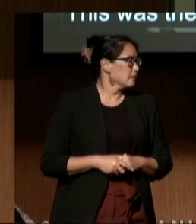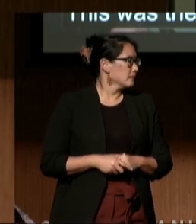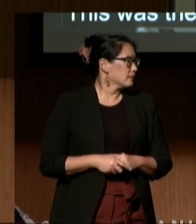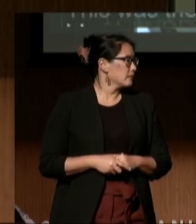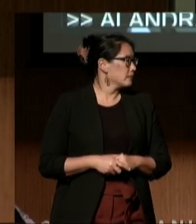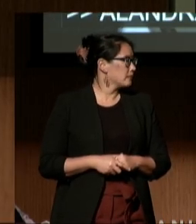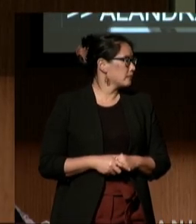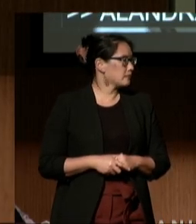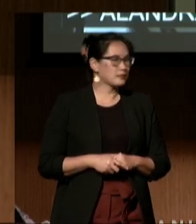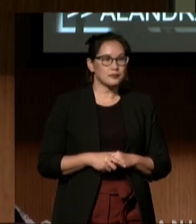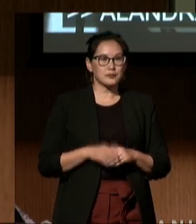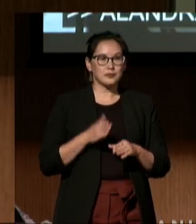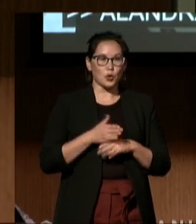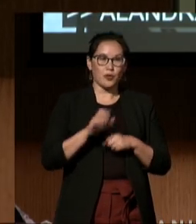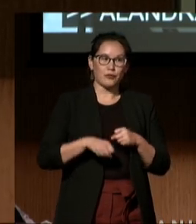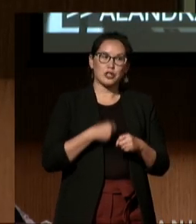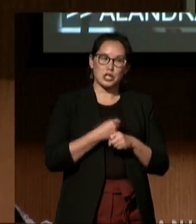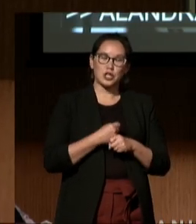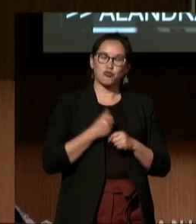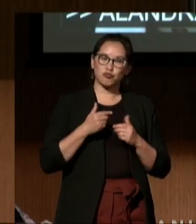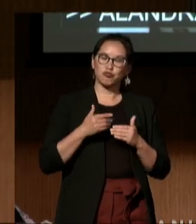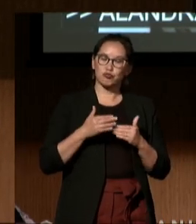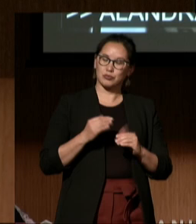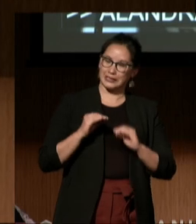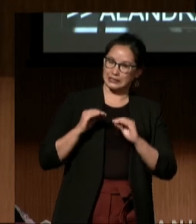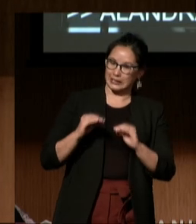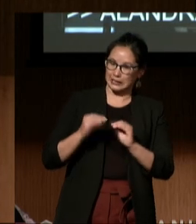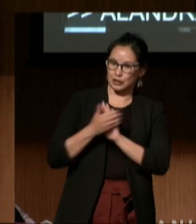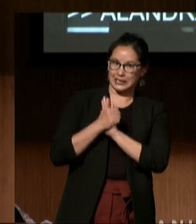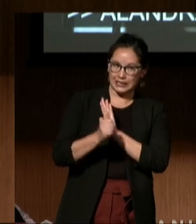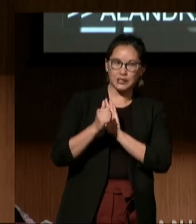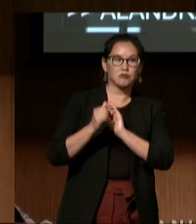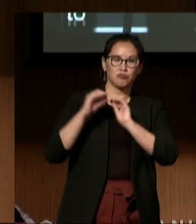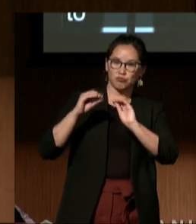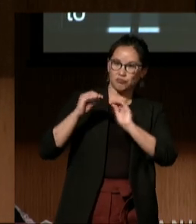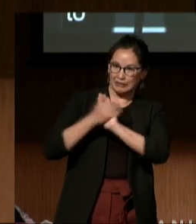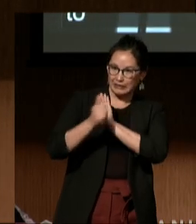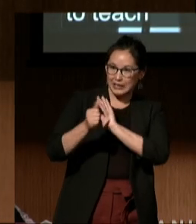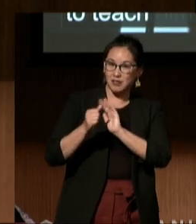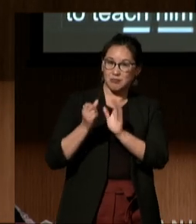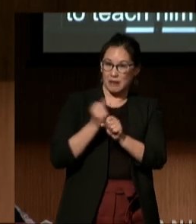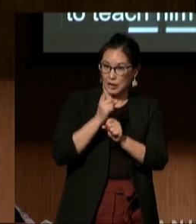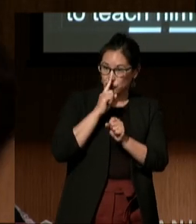Over the years, we managed to teach him skills and help him become the most independent he can be.